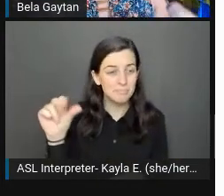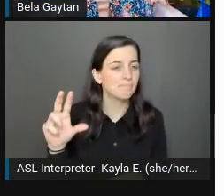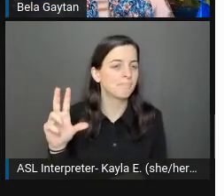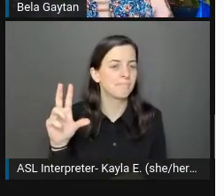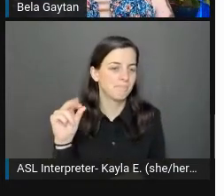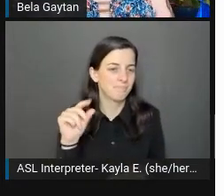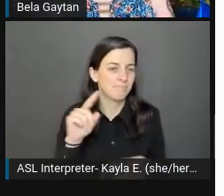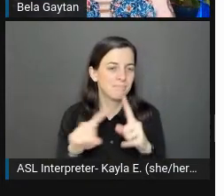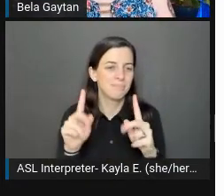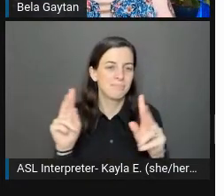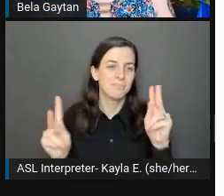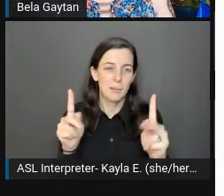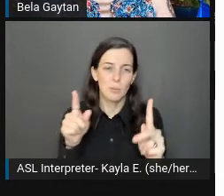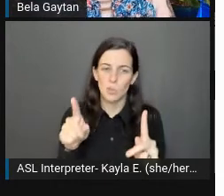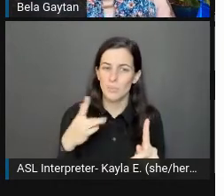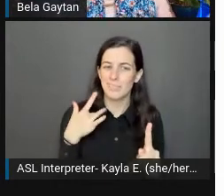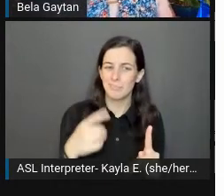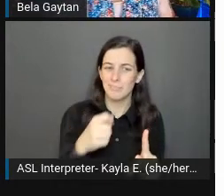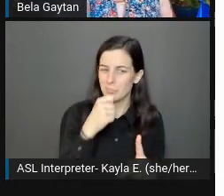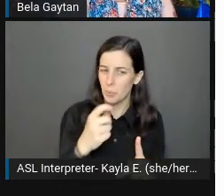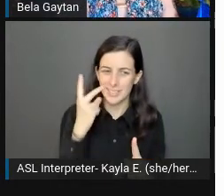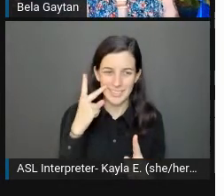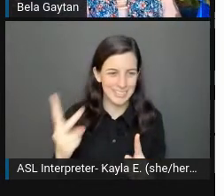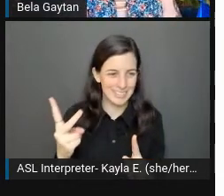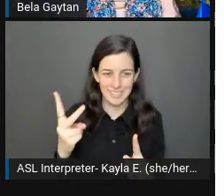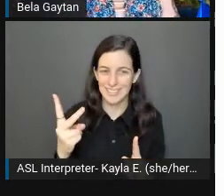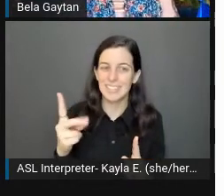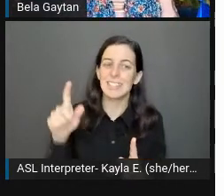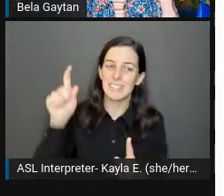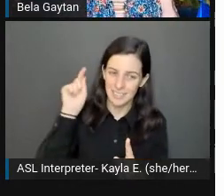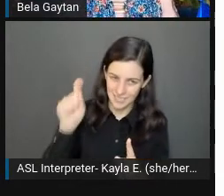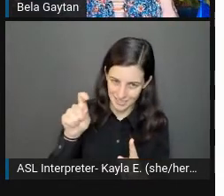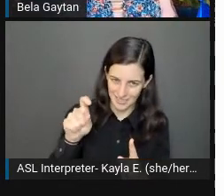that you don't often see that need a psychologically safe space